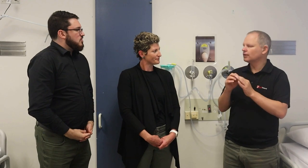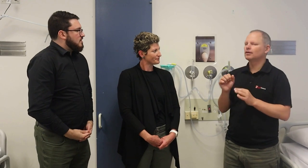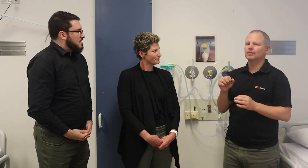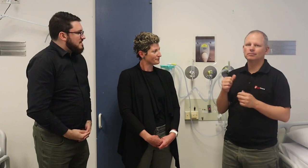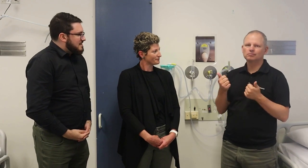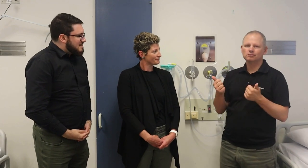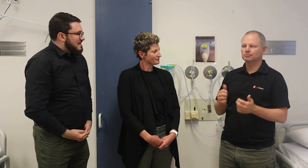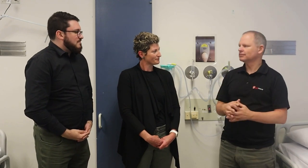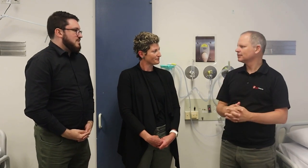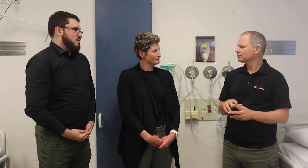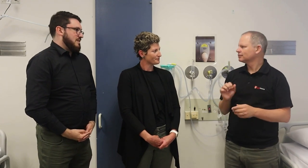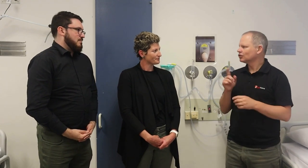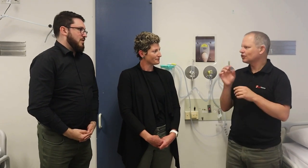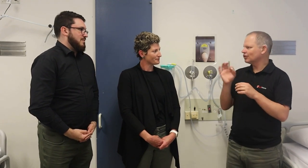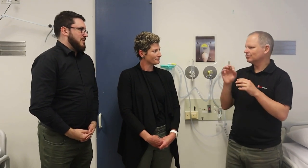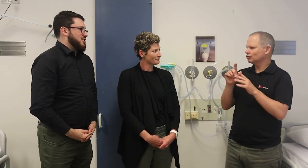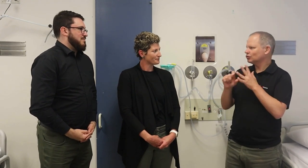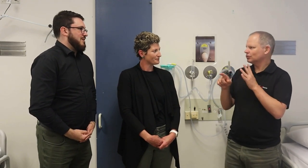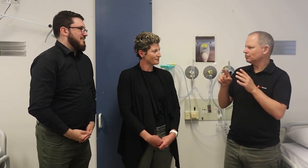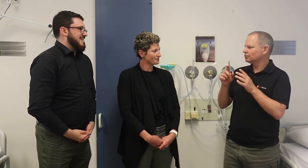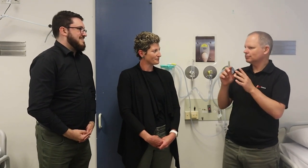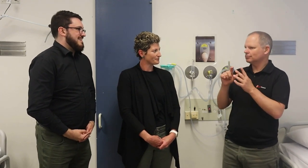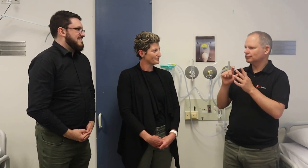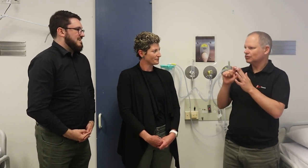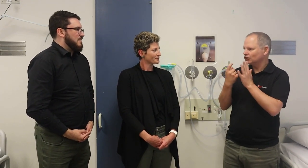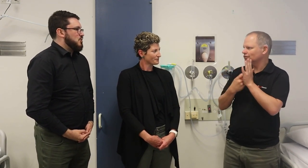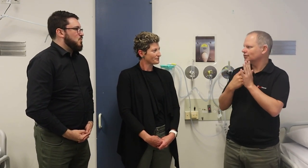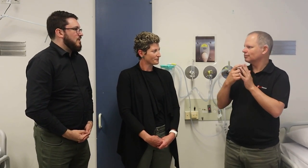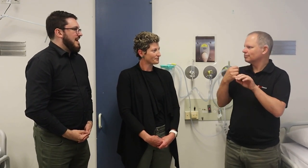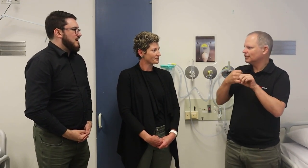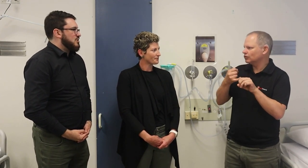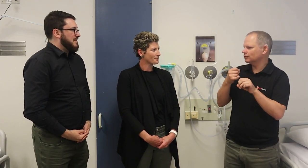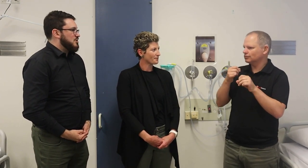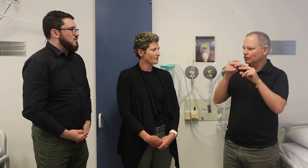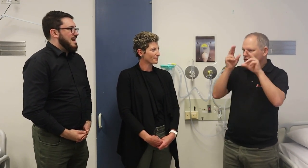So, you can assist them with their booking of an interpreter. That's excellent, but you won't actually do